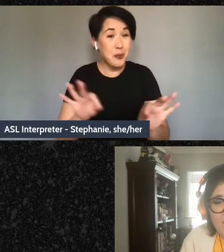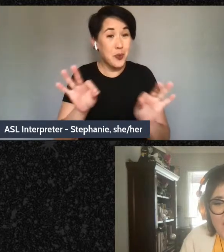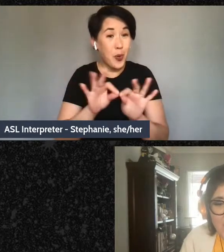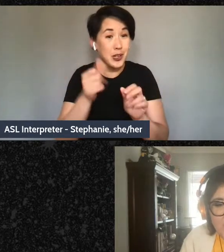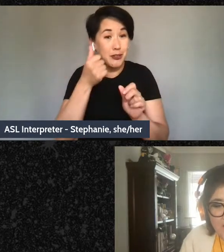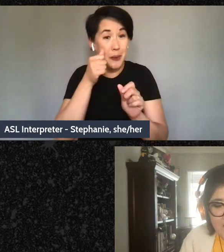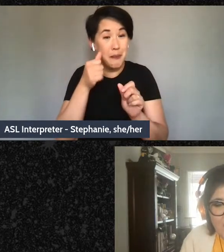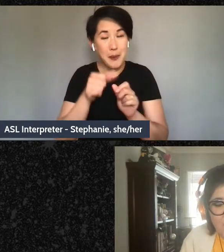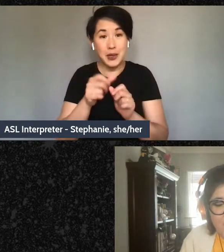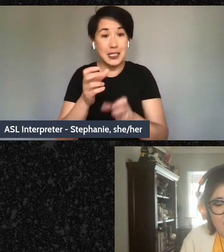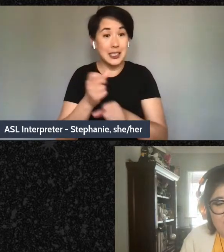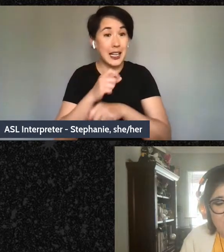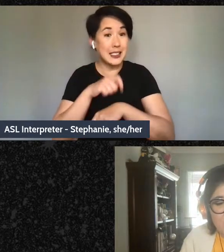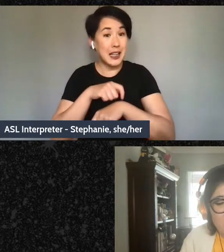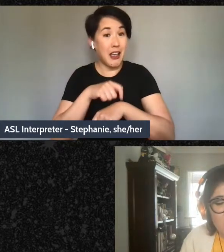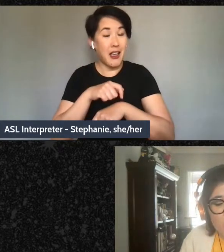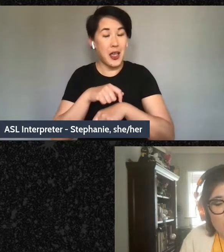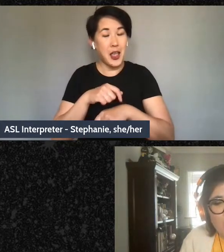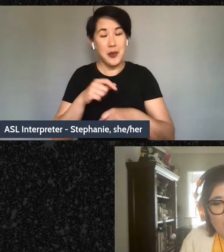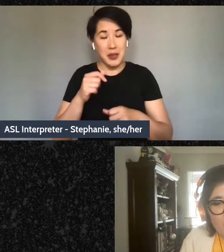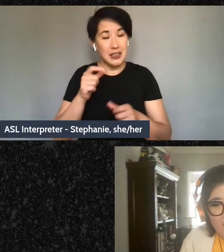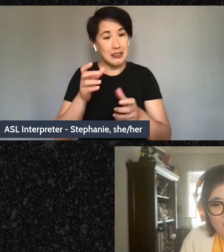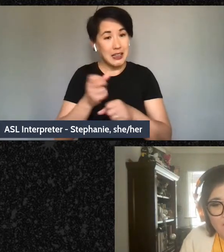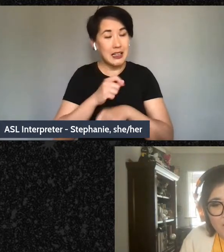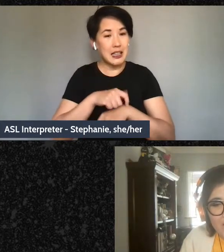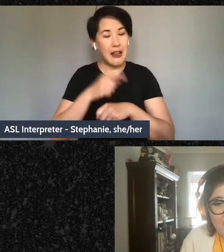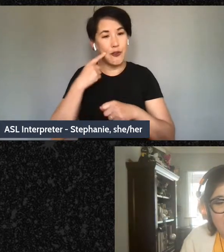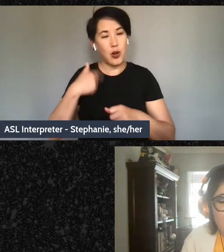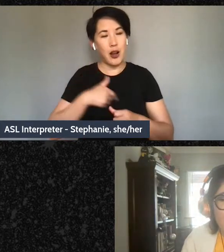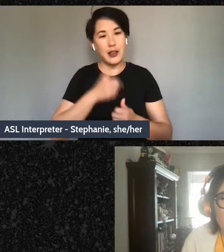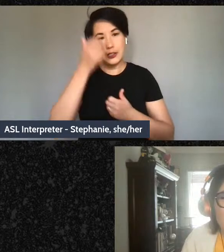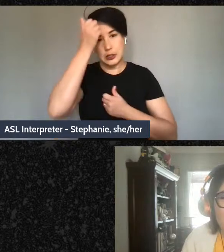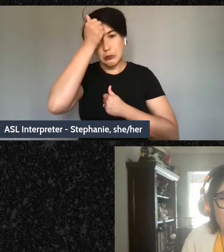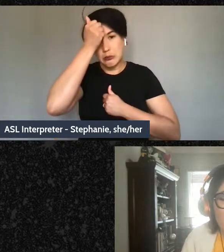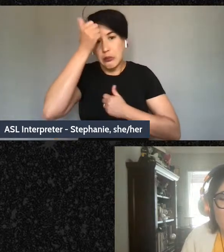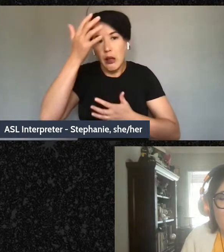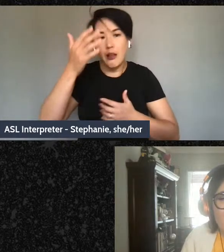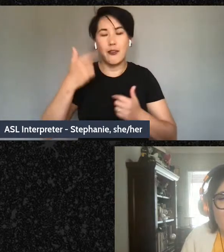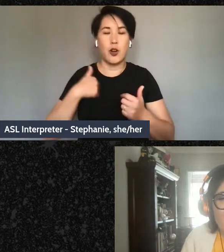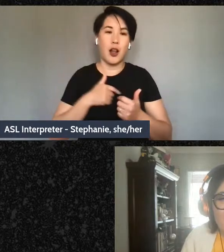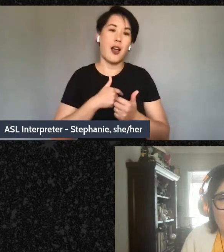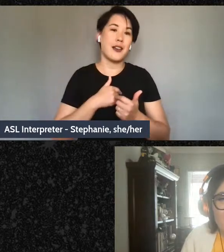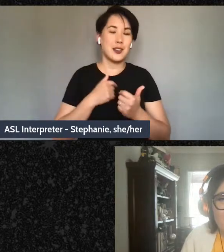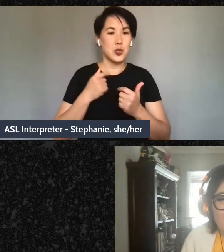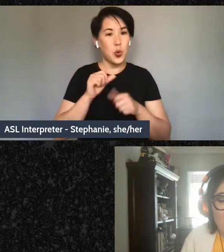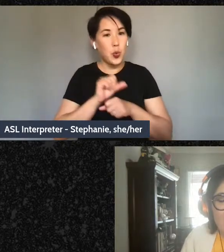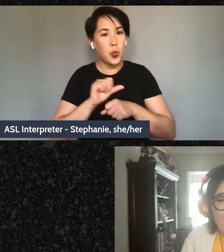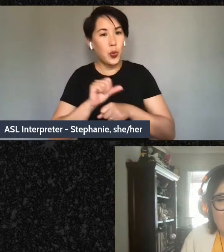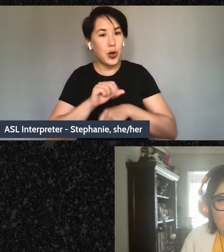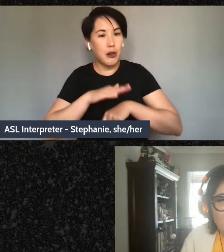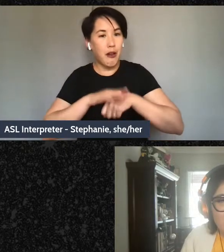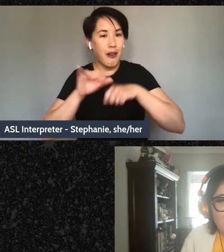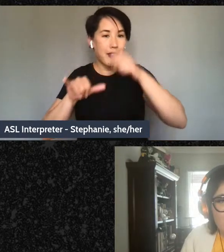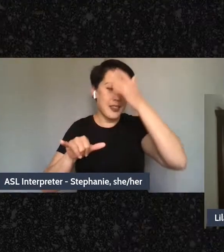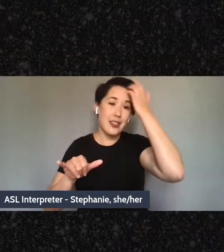and it'll take time for us to work on them, right? And so that - enriching our soil and